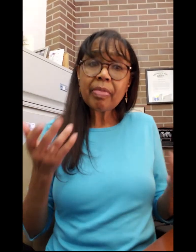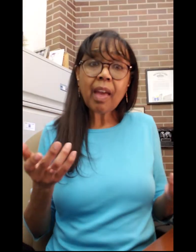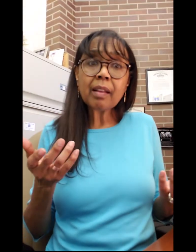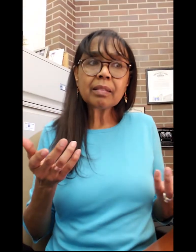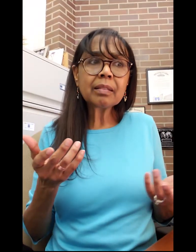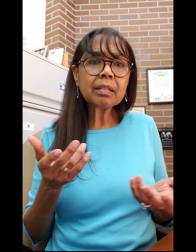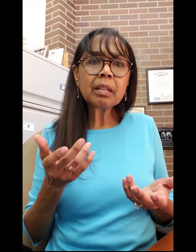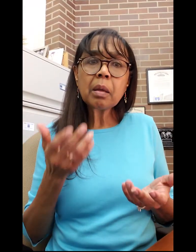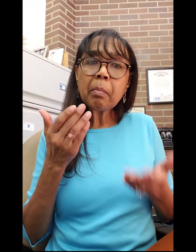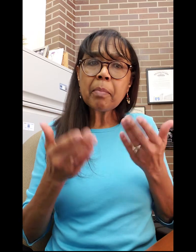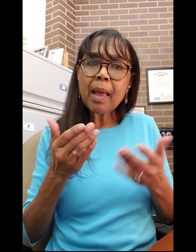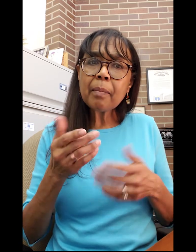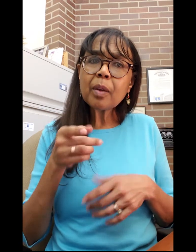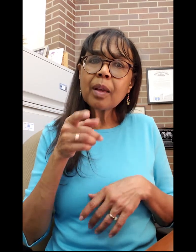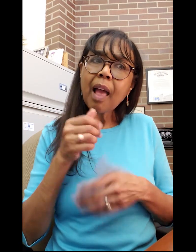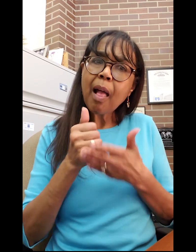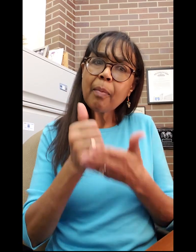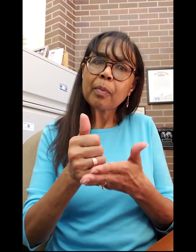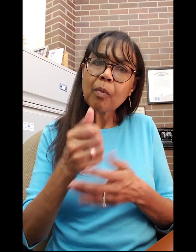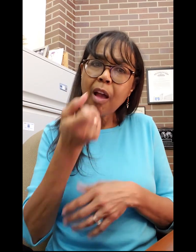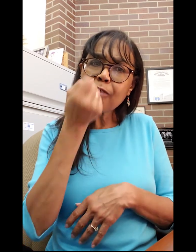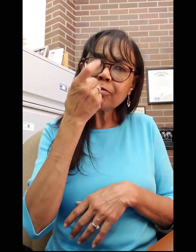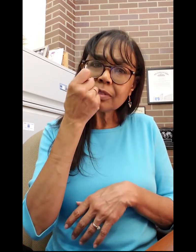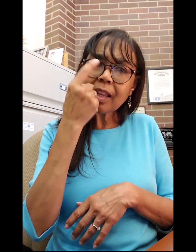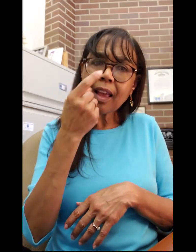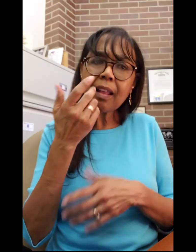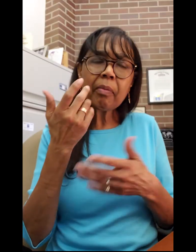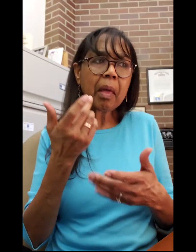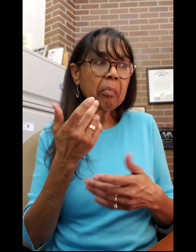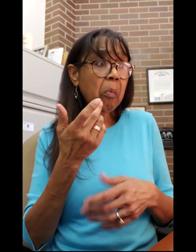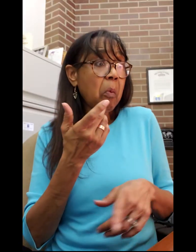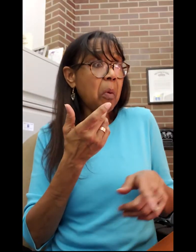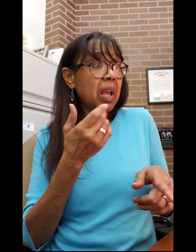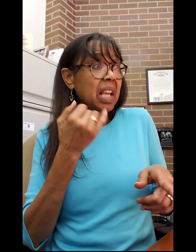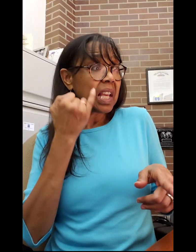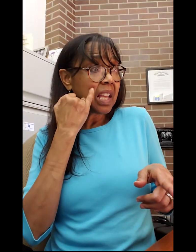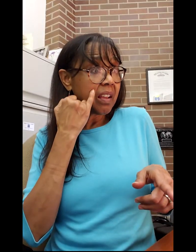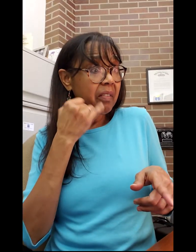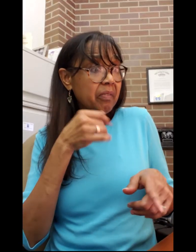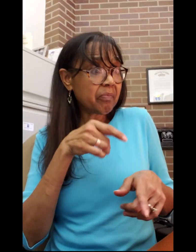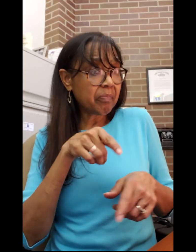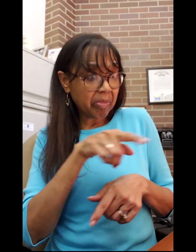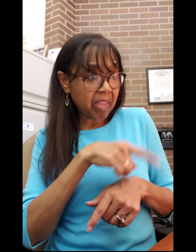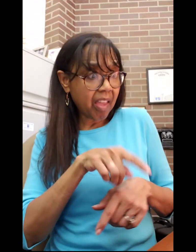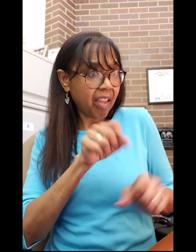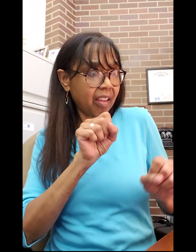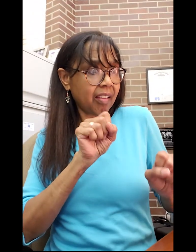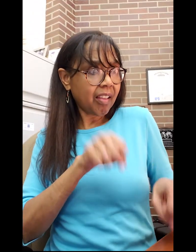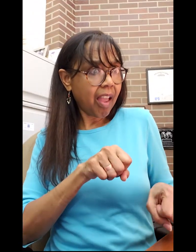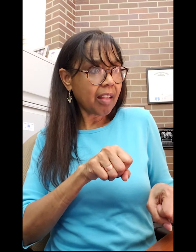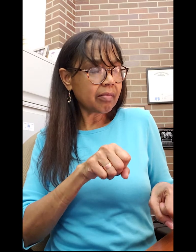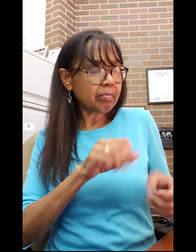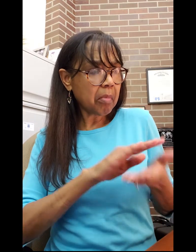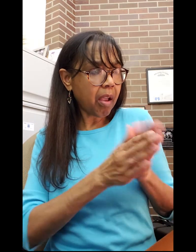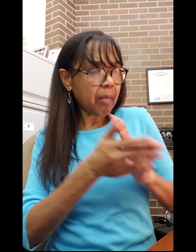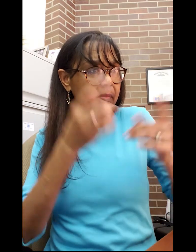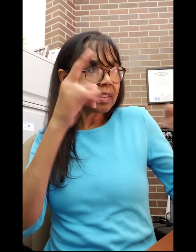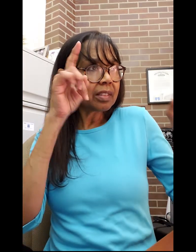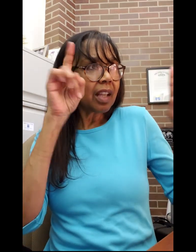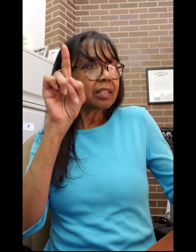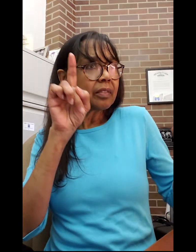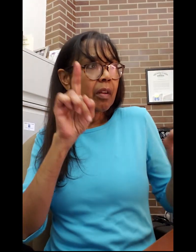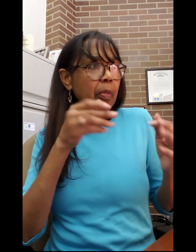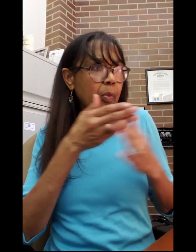might help you understand that if we made it through our